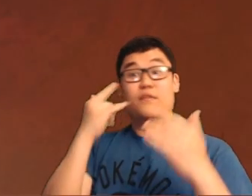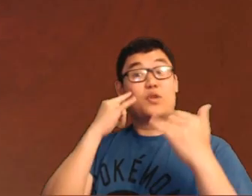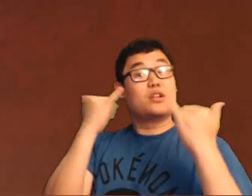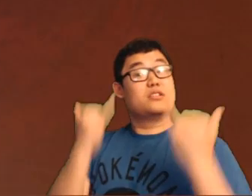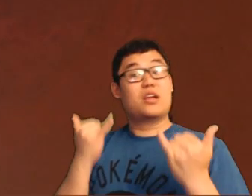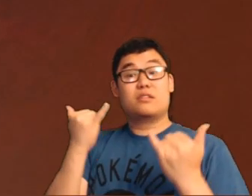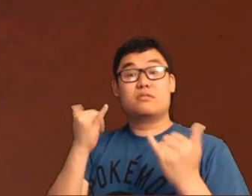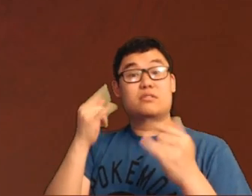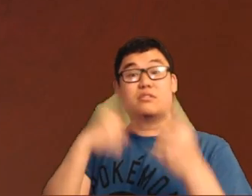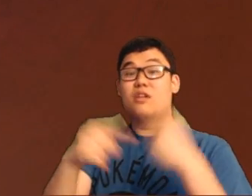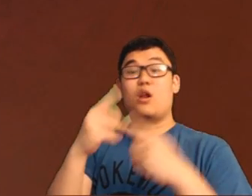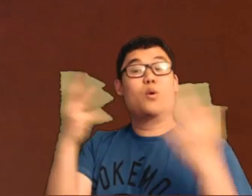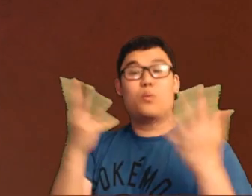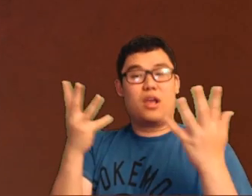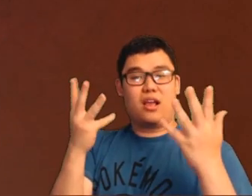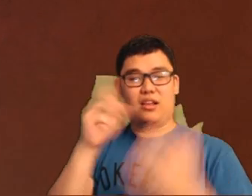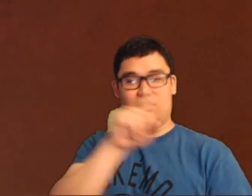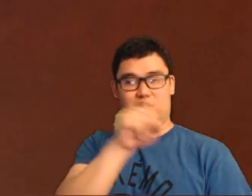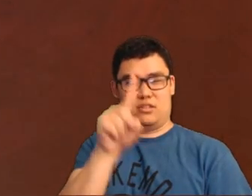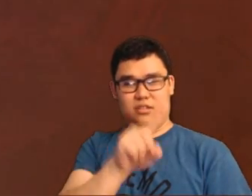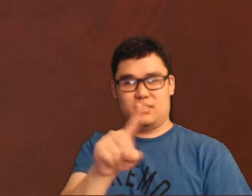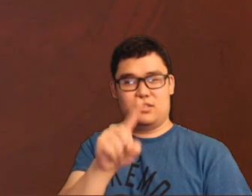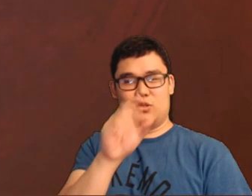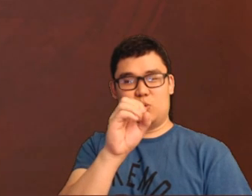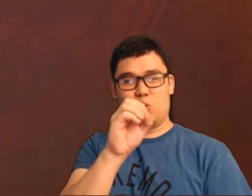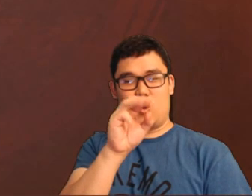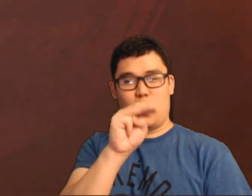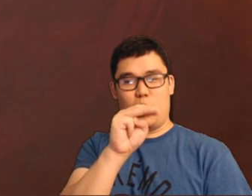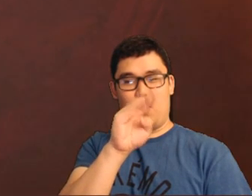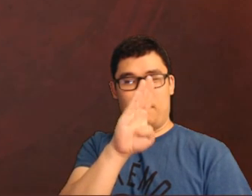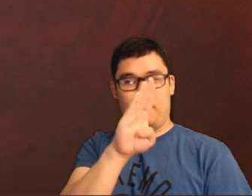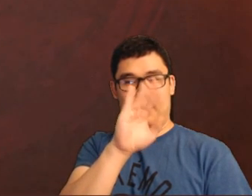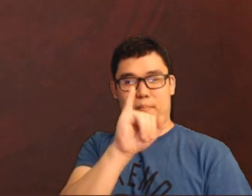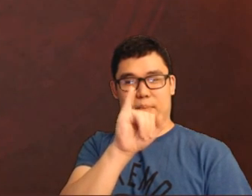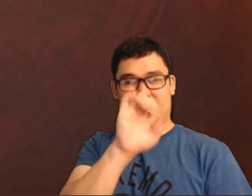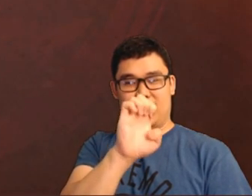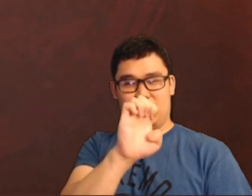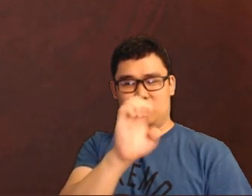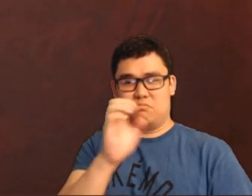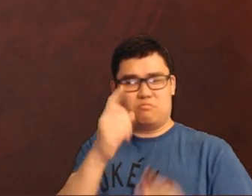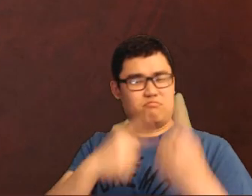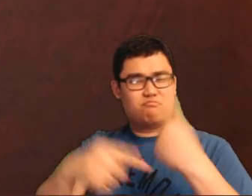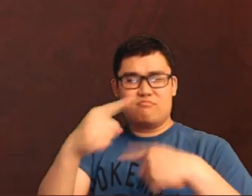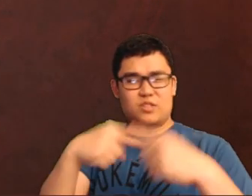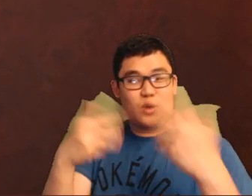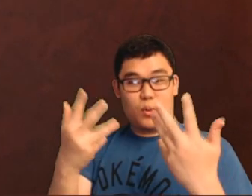Now for this video, the ASL sign is ZOMBIE.